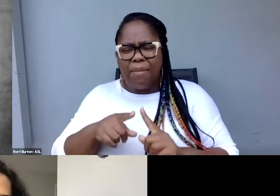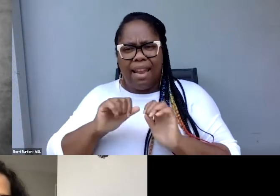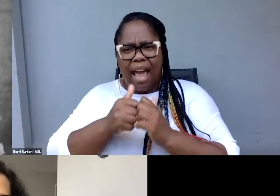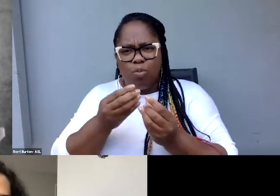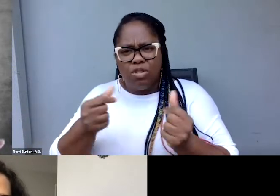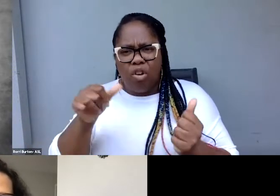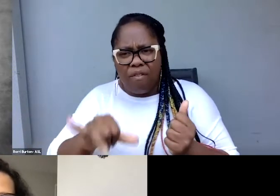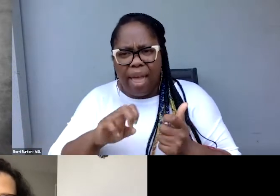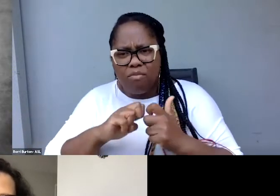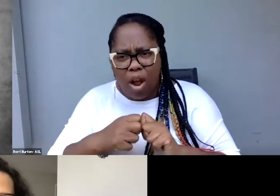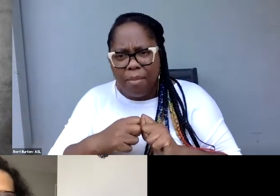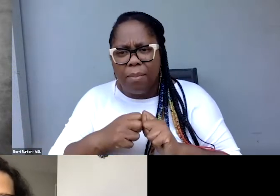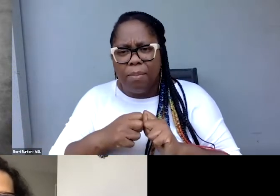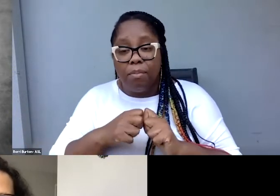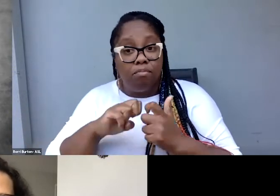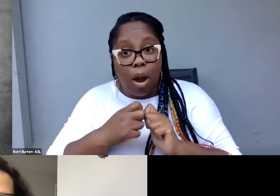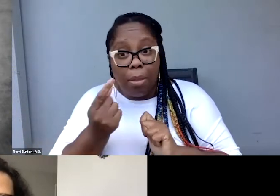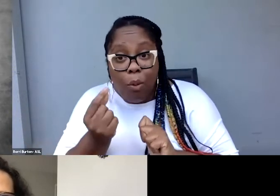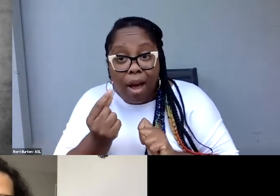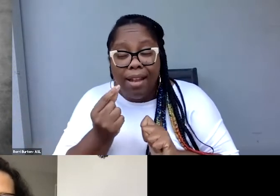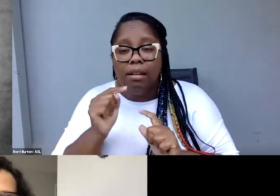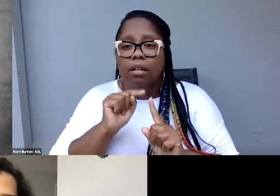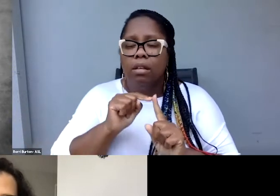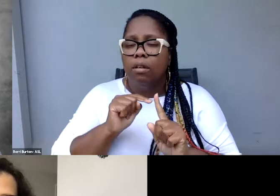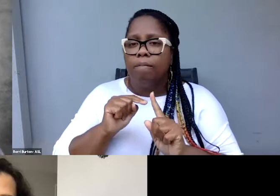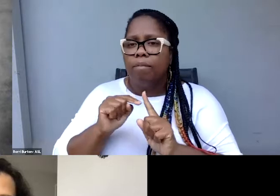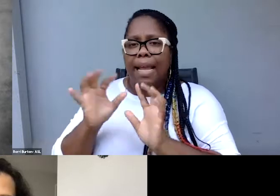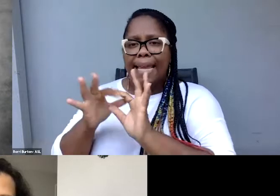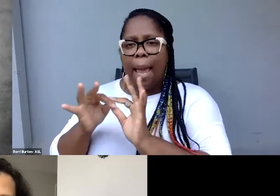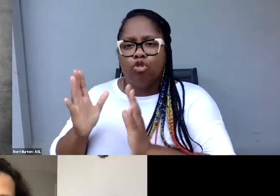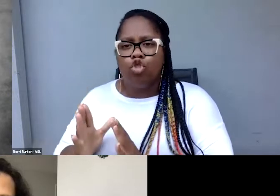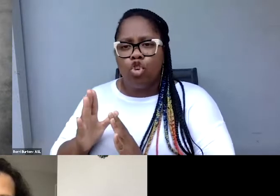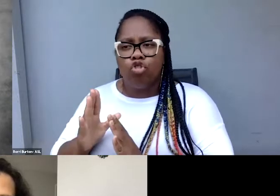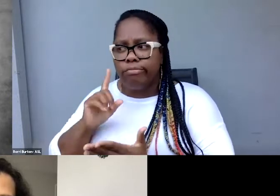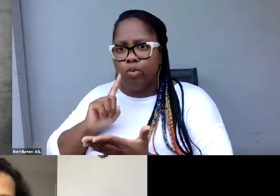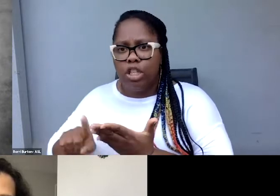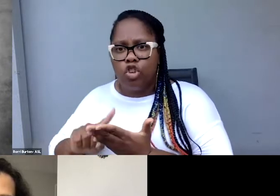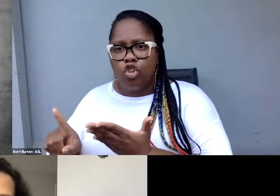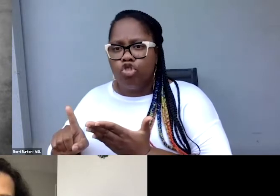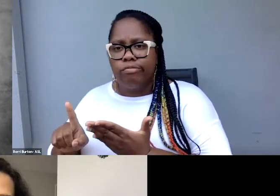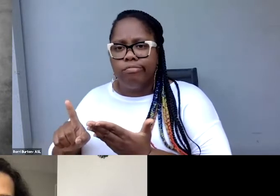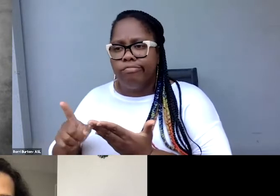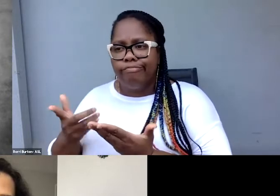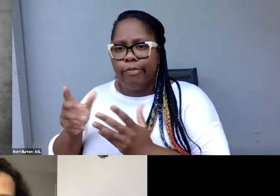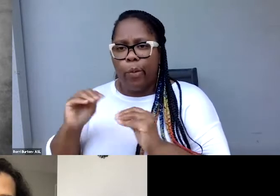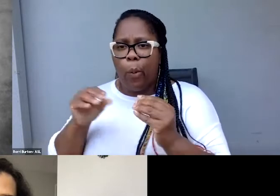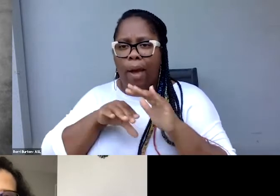that problem of just captioners not in doing their research, having no access to the filmmaker to get easy, quick answers.